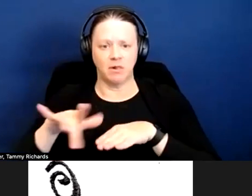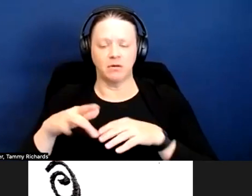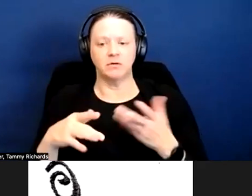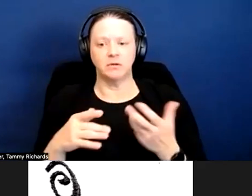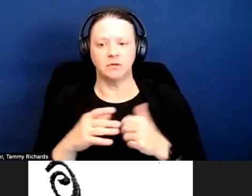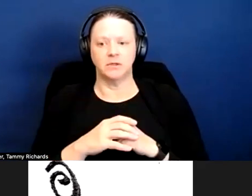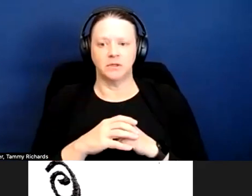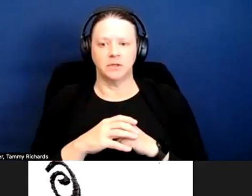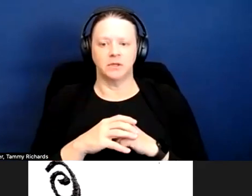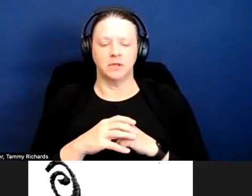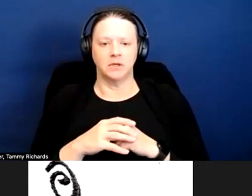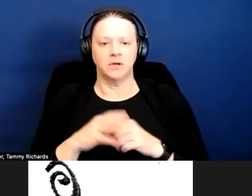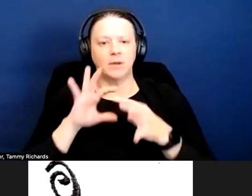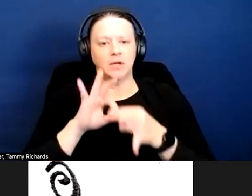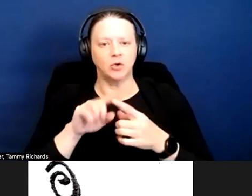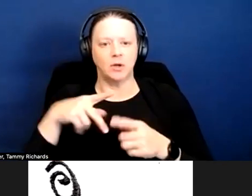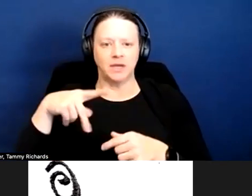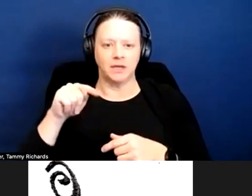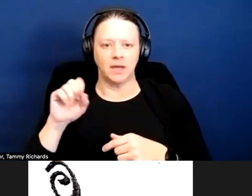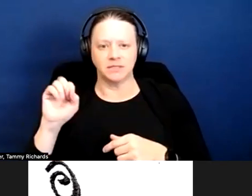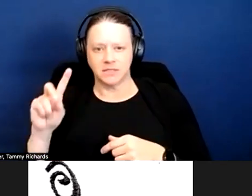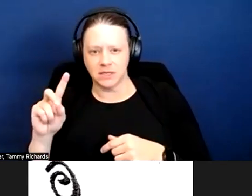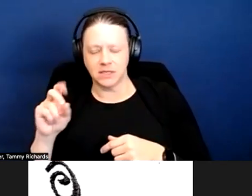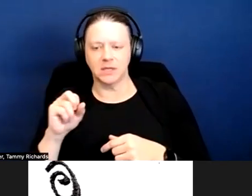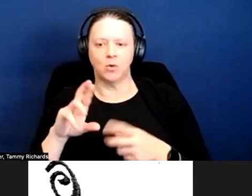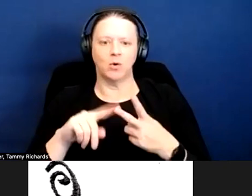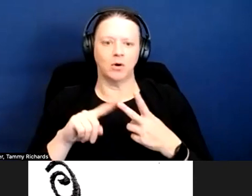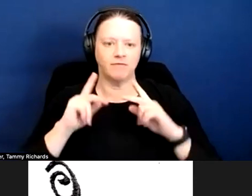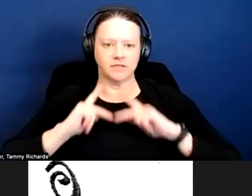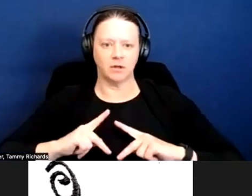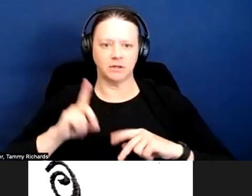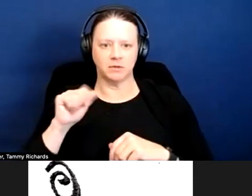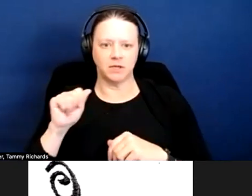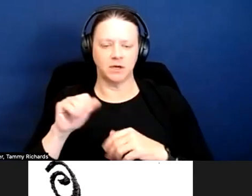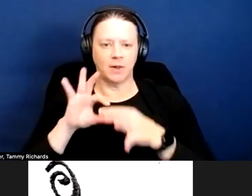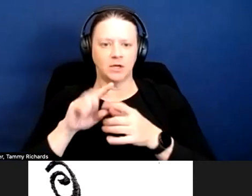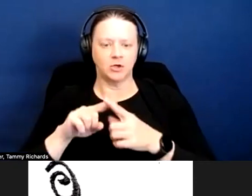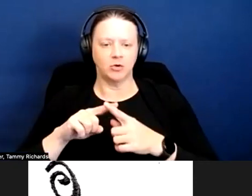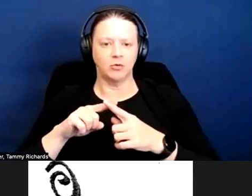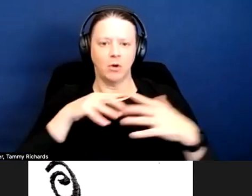related to, like, post-traumatic stress disorder and physical disabilities related to combat service.